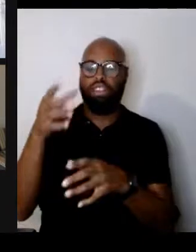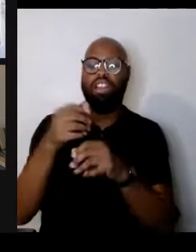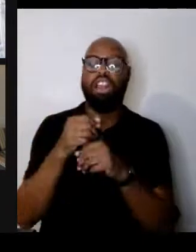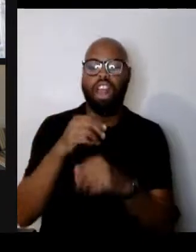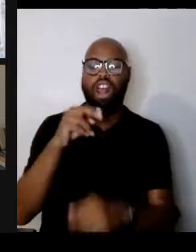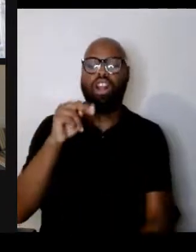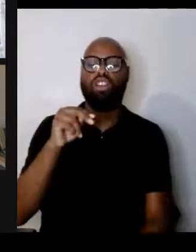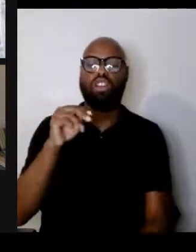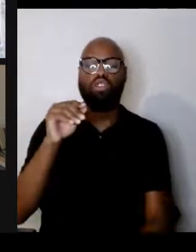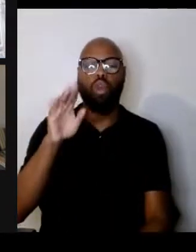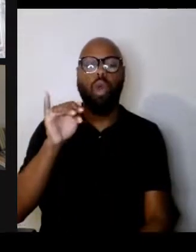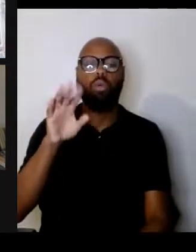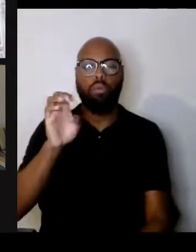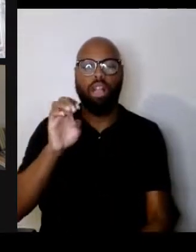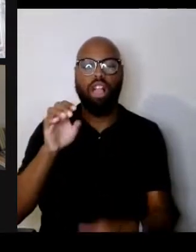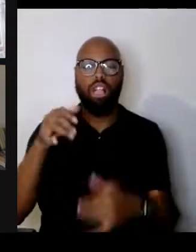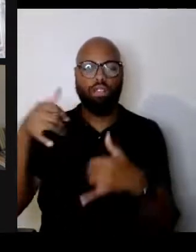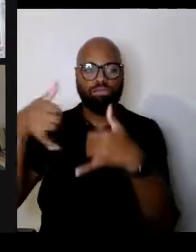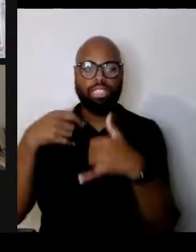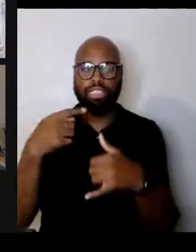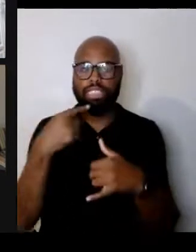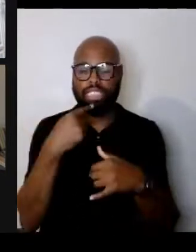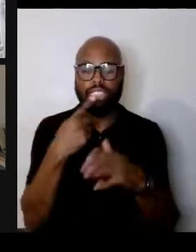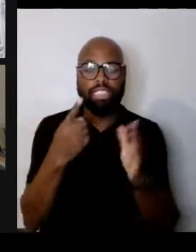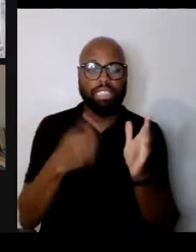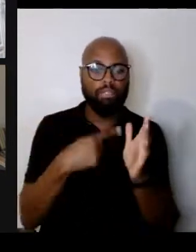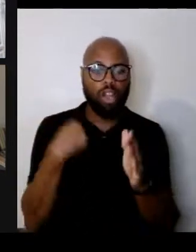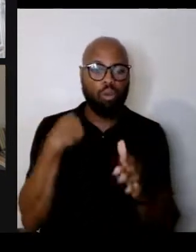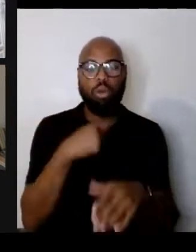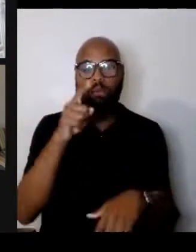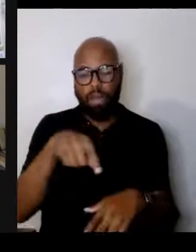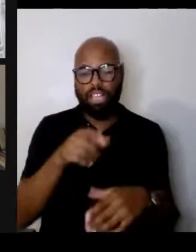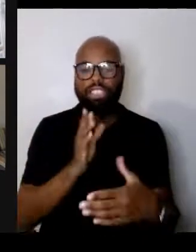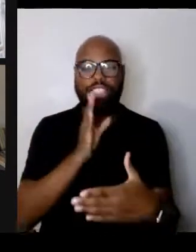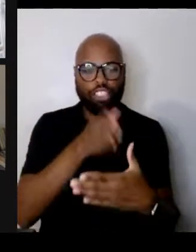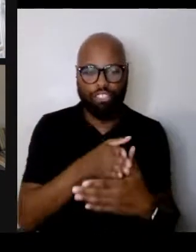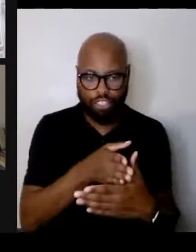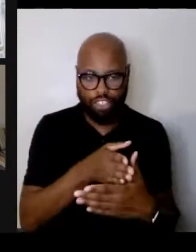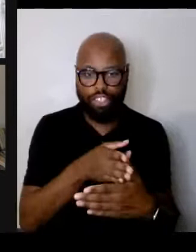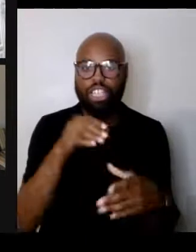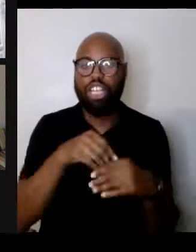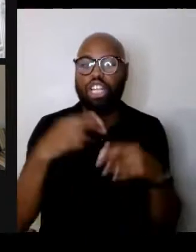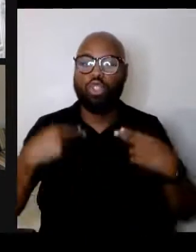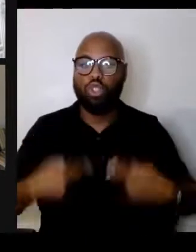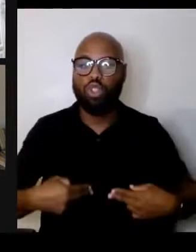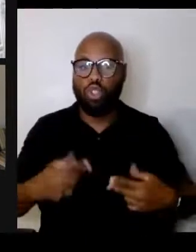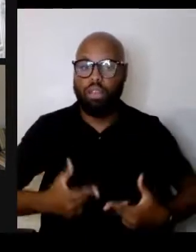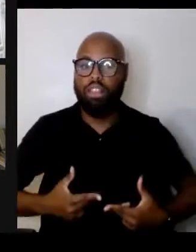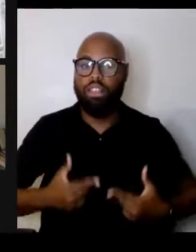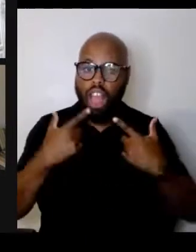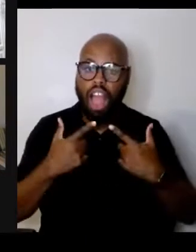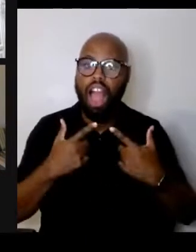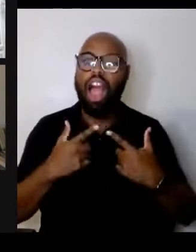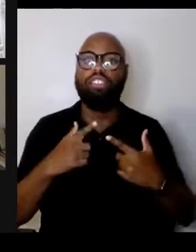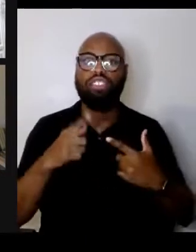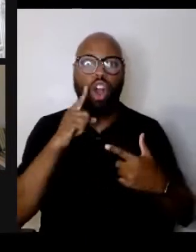and he said, "Sometimes we must interfere. "When human lives are in danger, "when human dignity is in jeopardy,